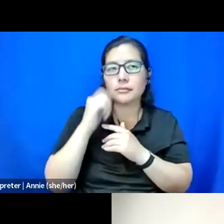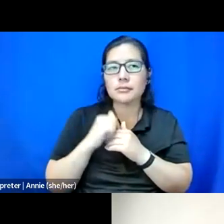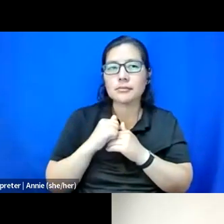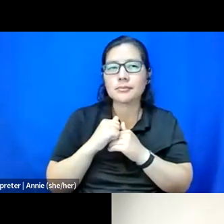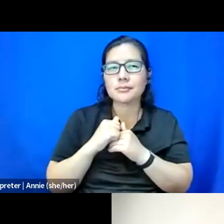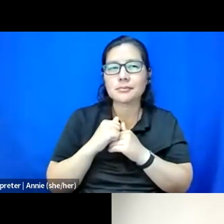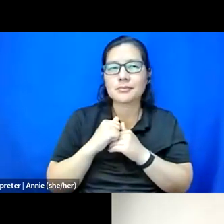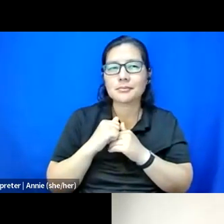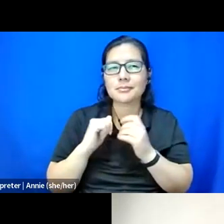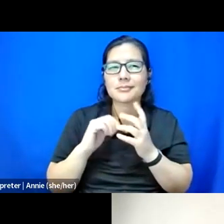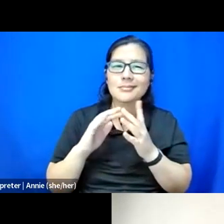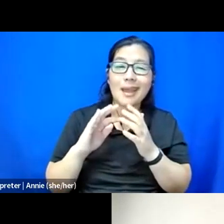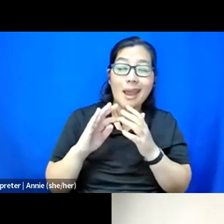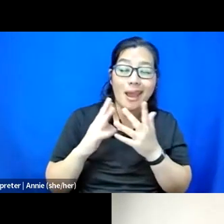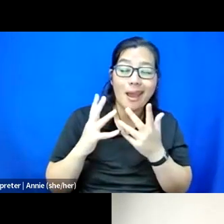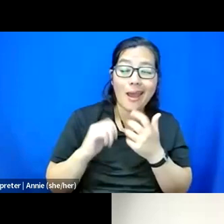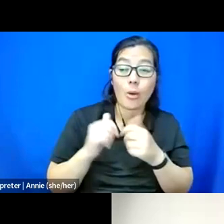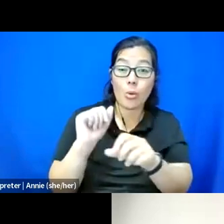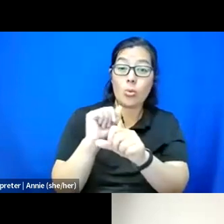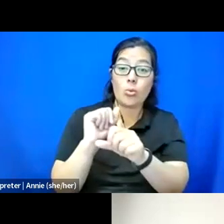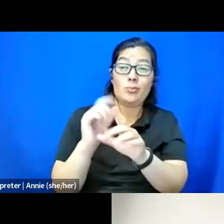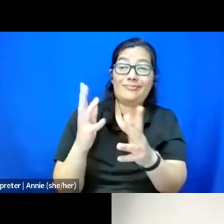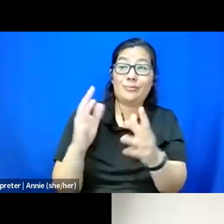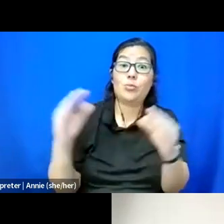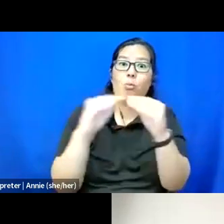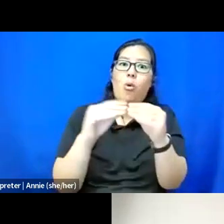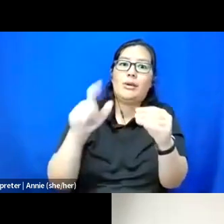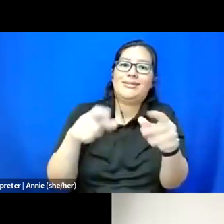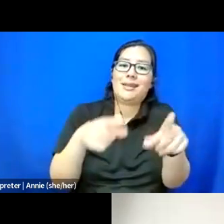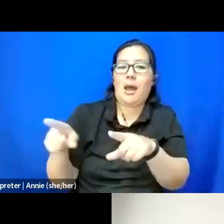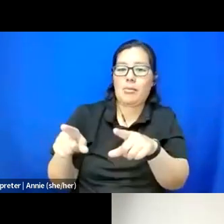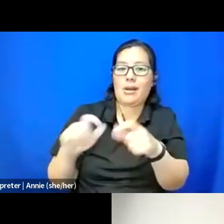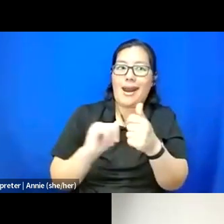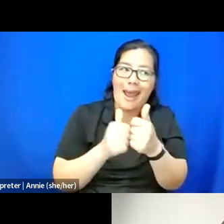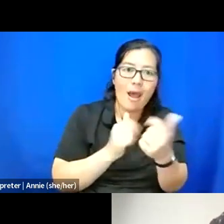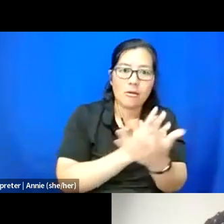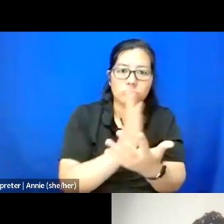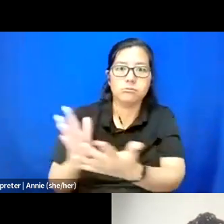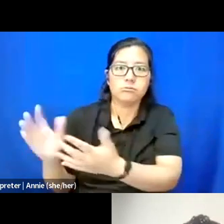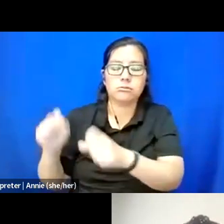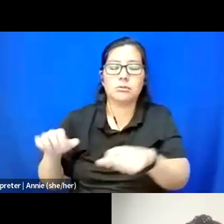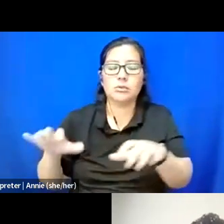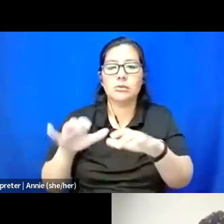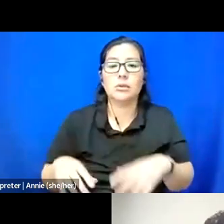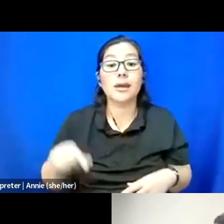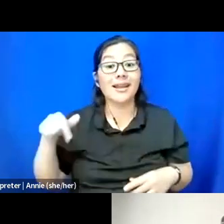to be done and the ways that more can be done. It was -- This is by far the most accessible space I've ever been in.